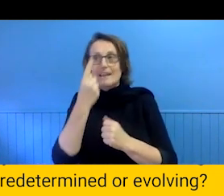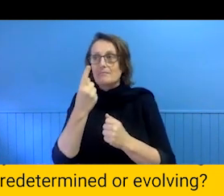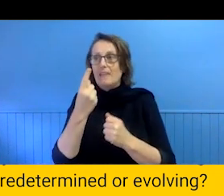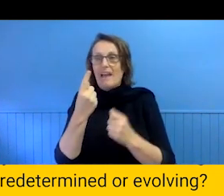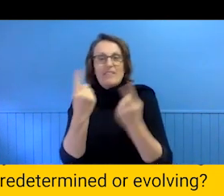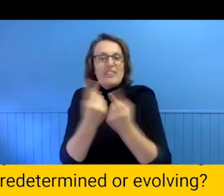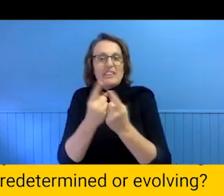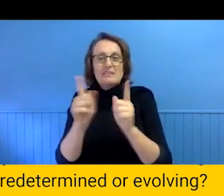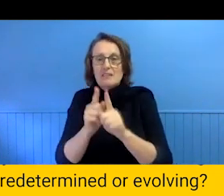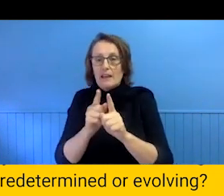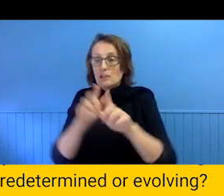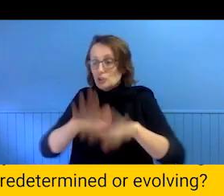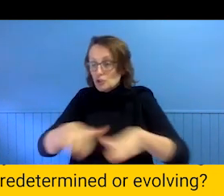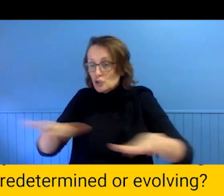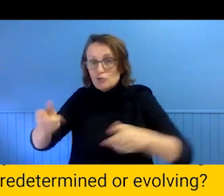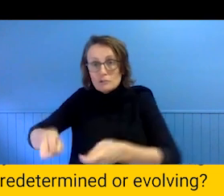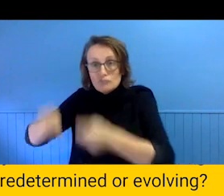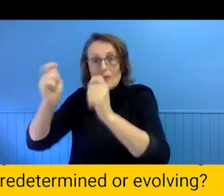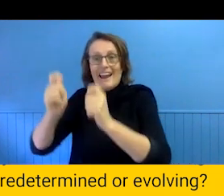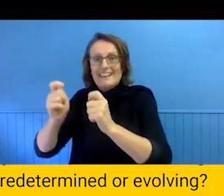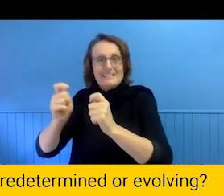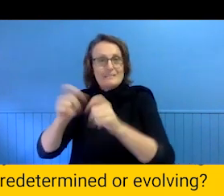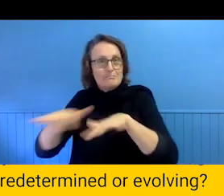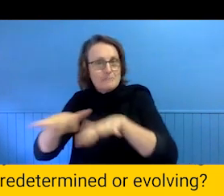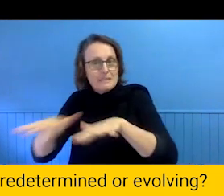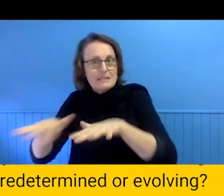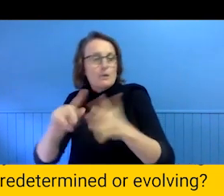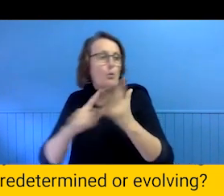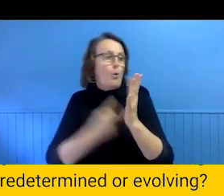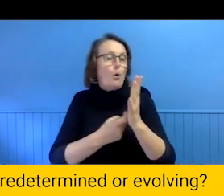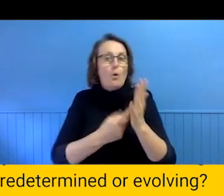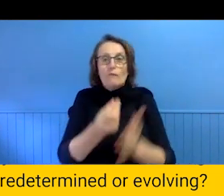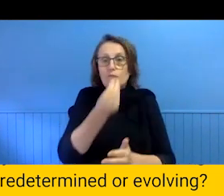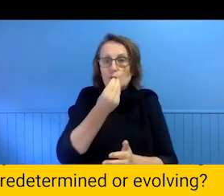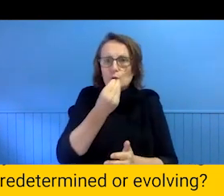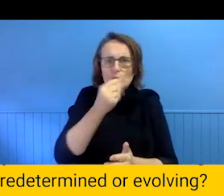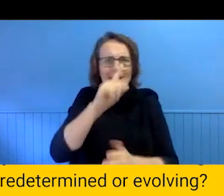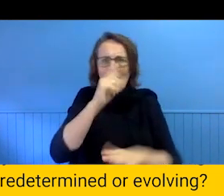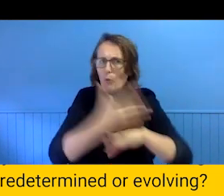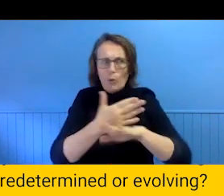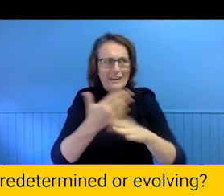We can't work when we are -- kids in the workplace. We can work when we are hungry. We need a lot of snacks in the workplace. We trust each